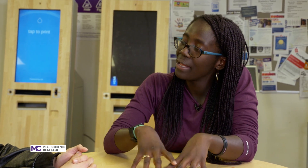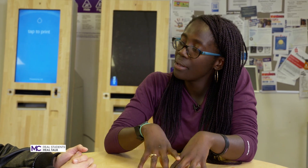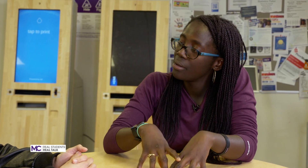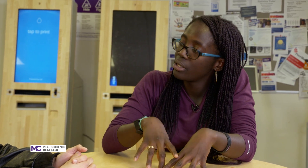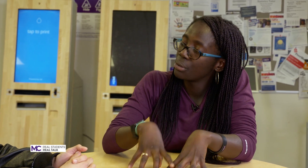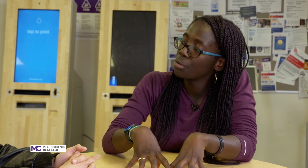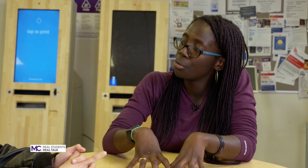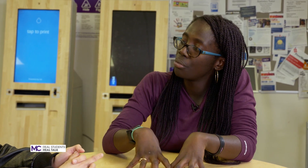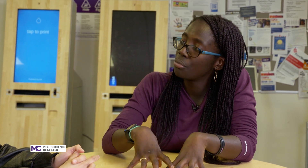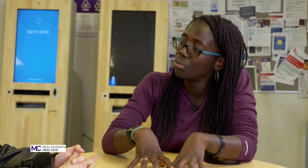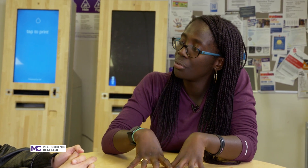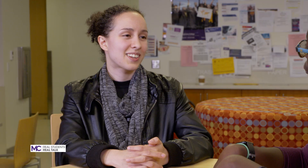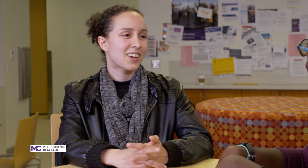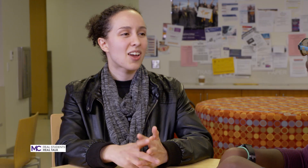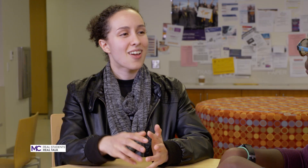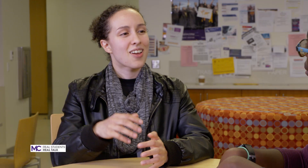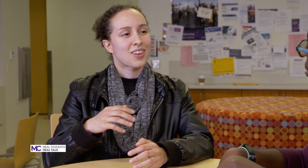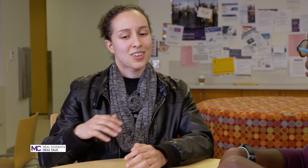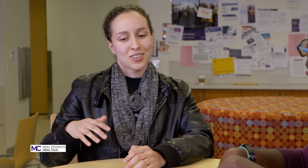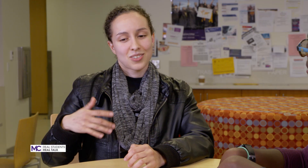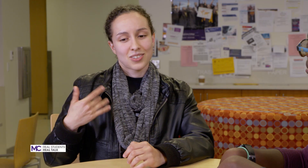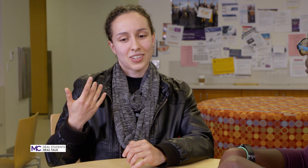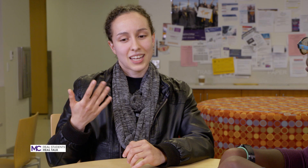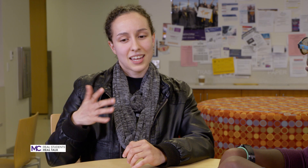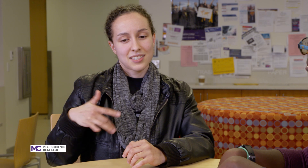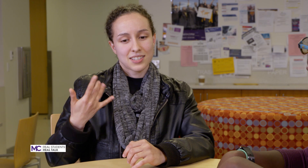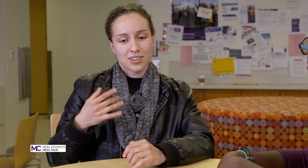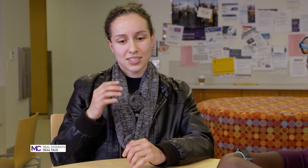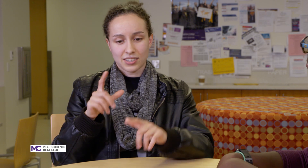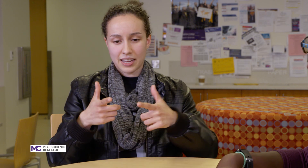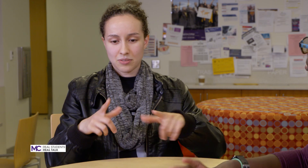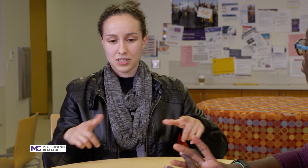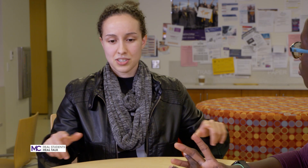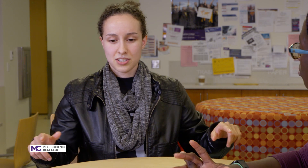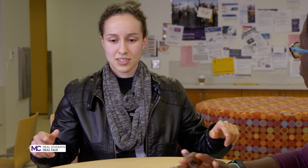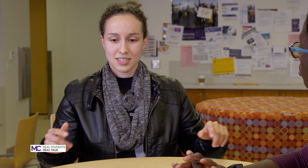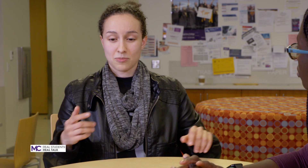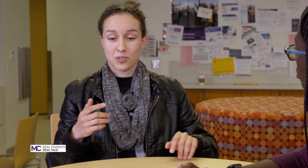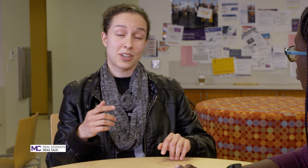sure like ASL is a language as well